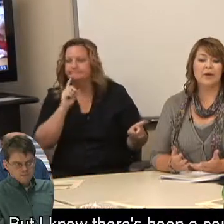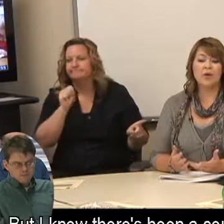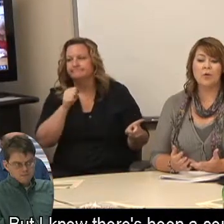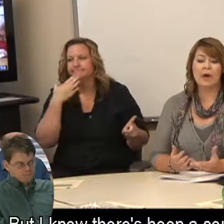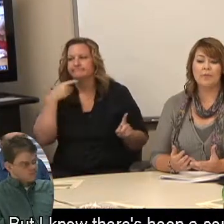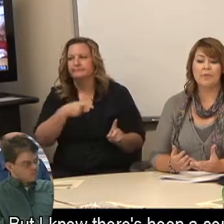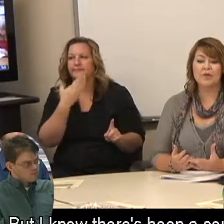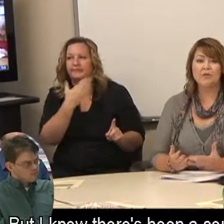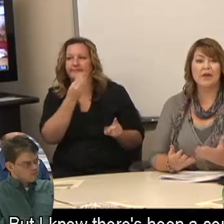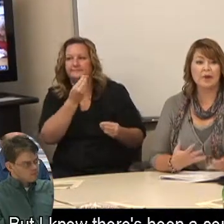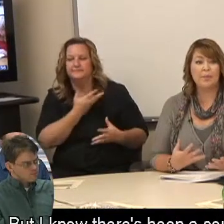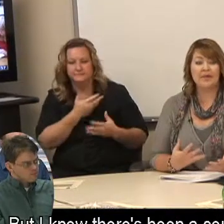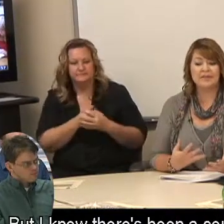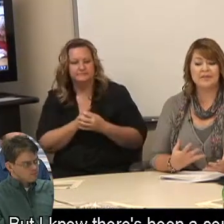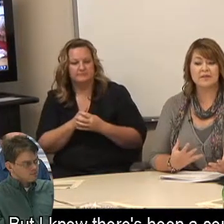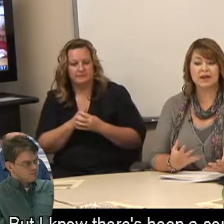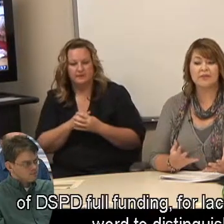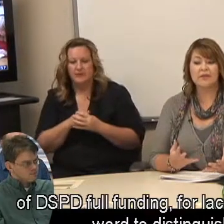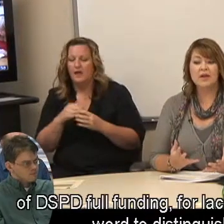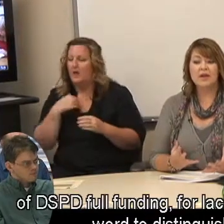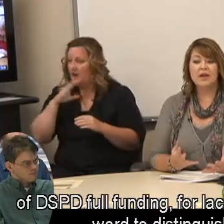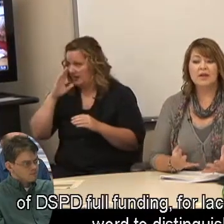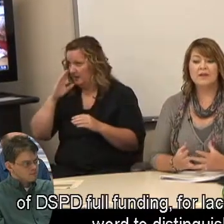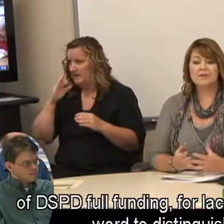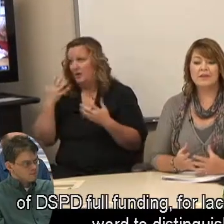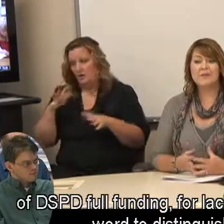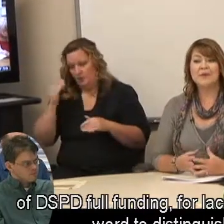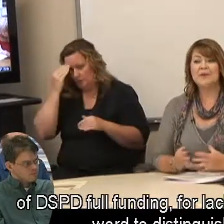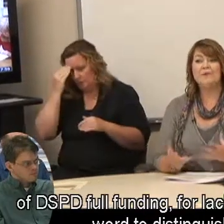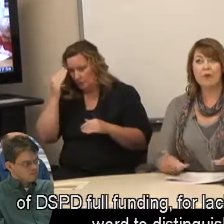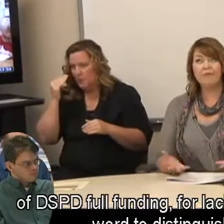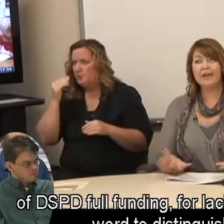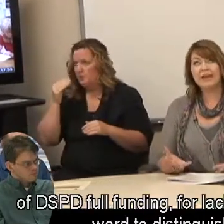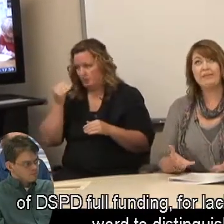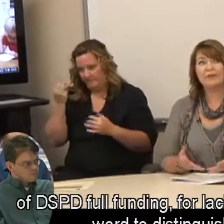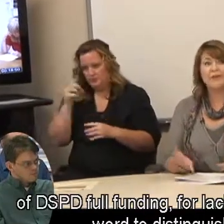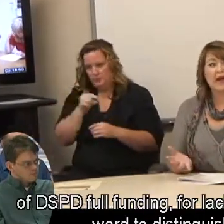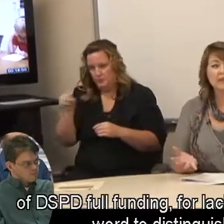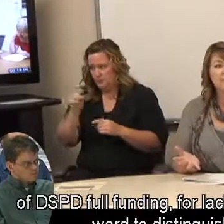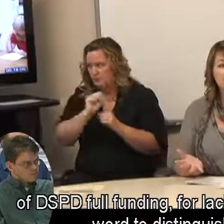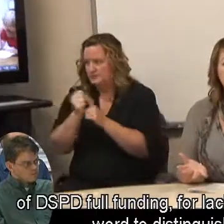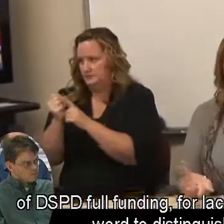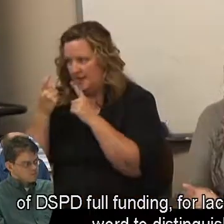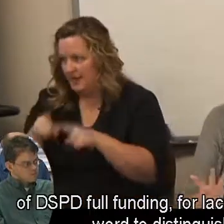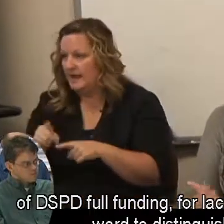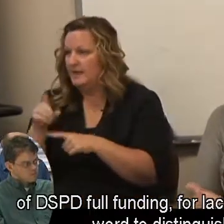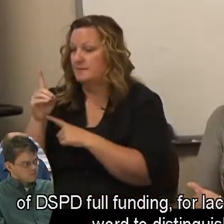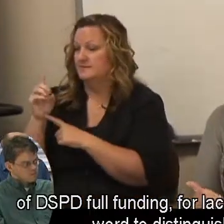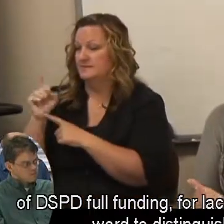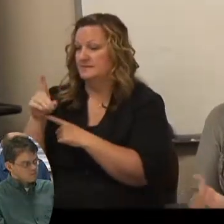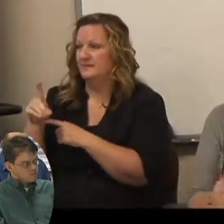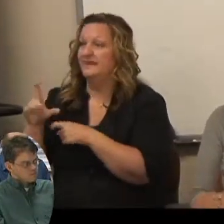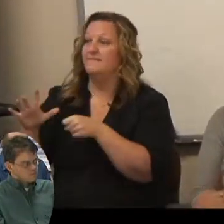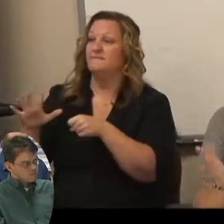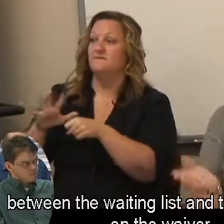But I know there's been a couple of cases of DSPD full funding, for lack of a better word to distinguish